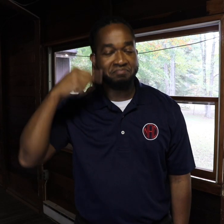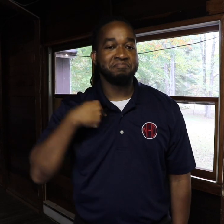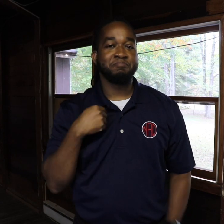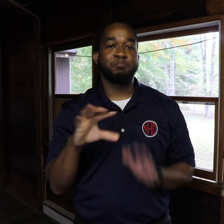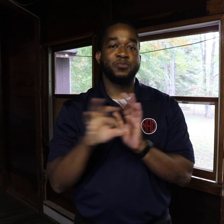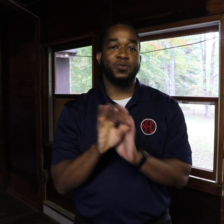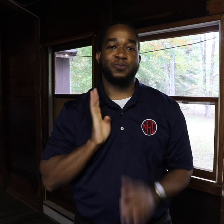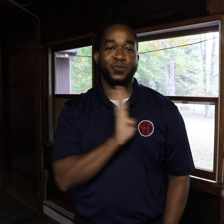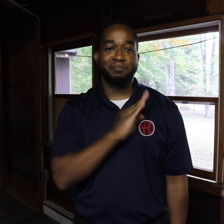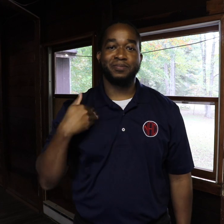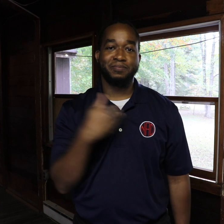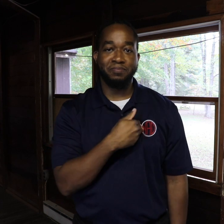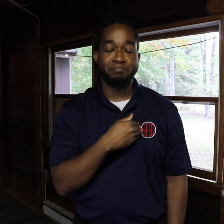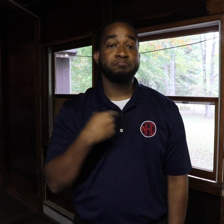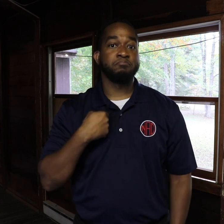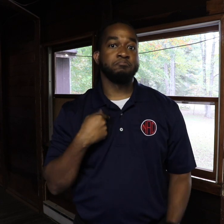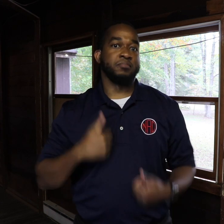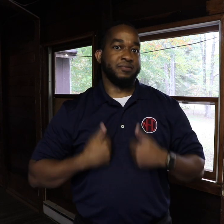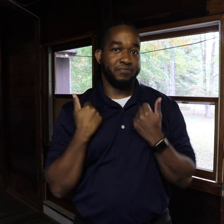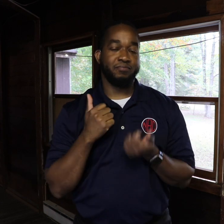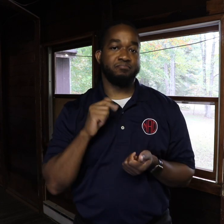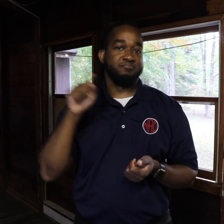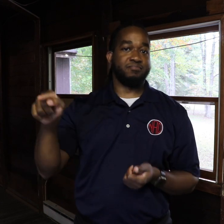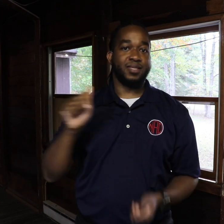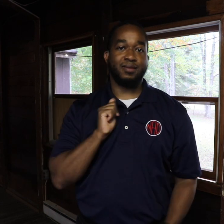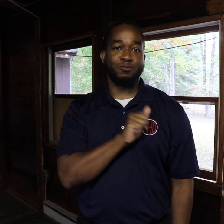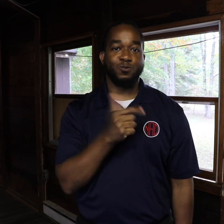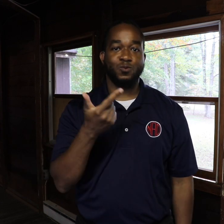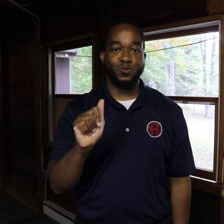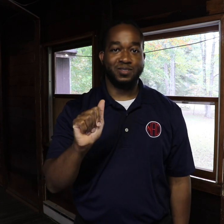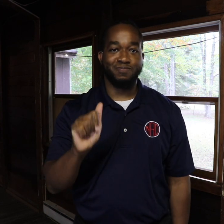I’m an Appointed Board member. I live in Atlanta, Georgia.